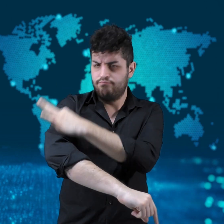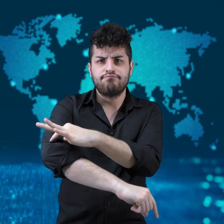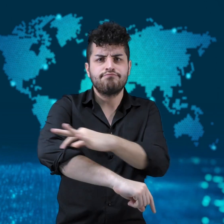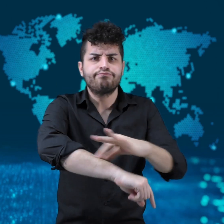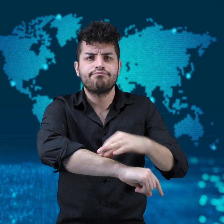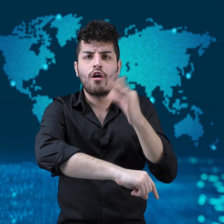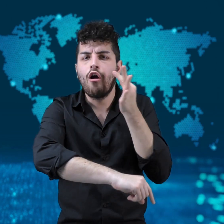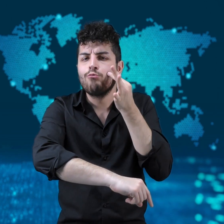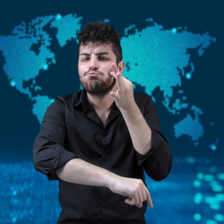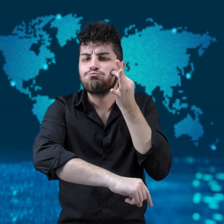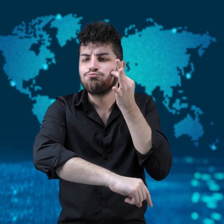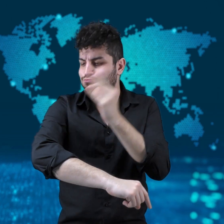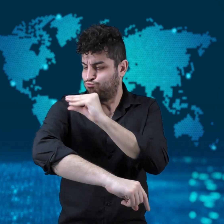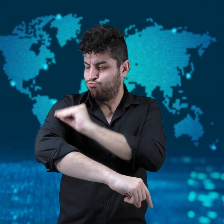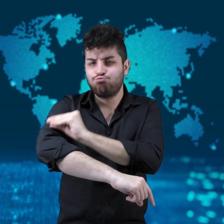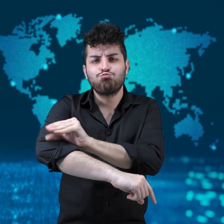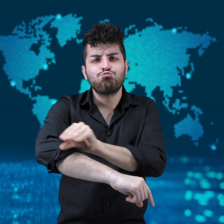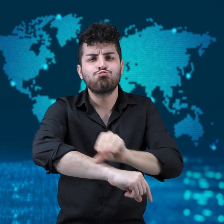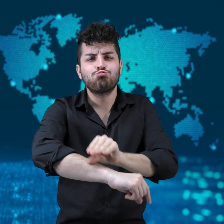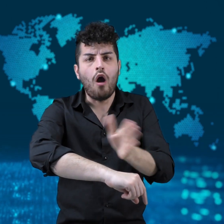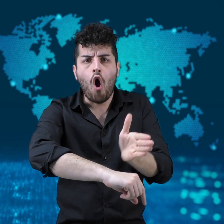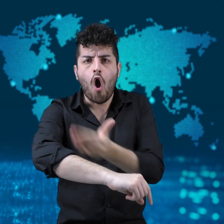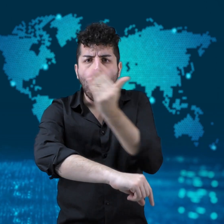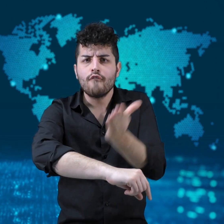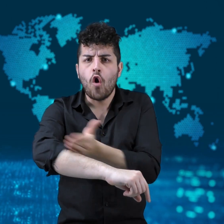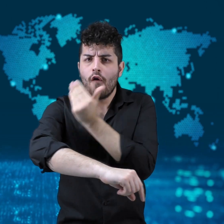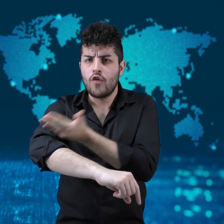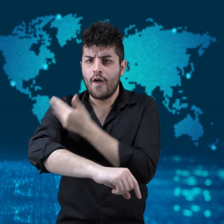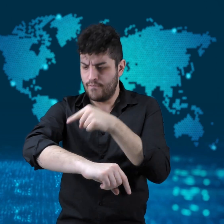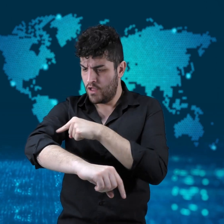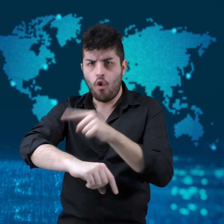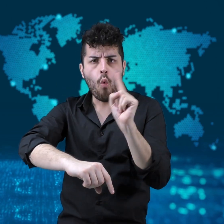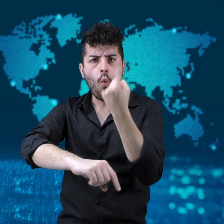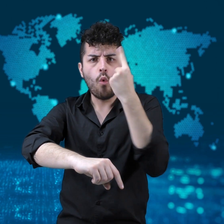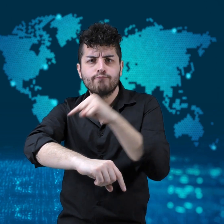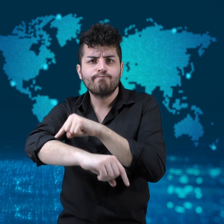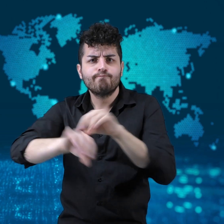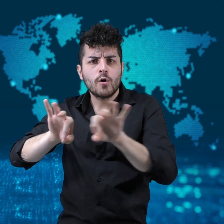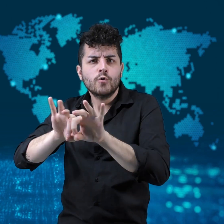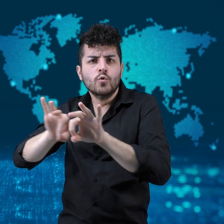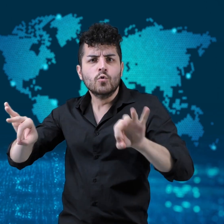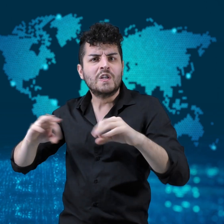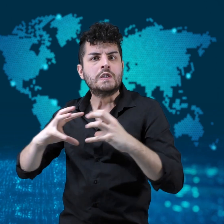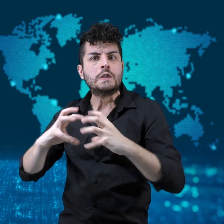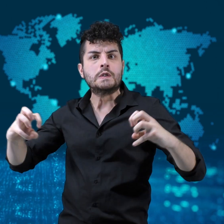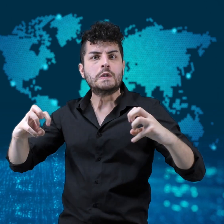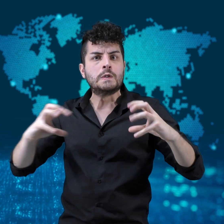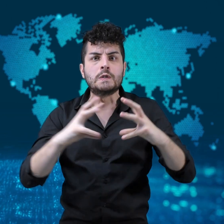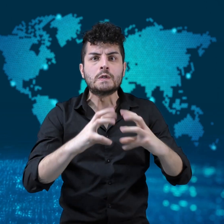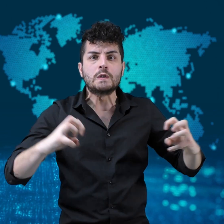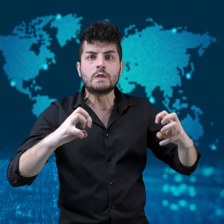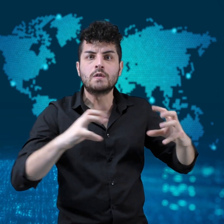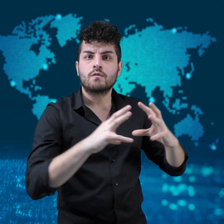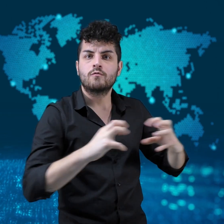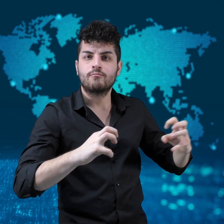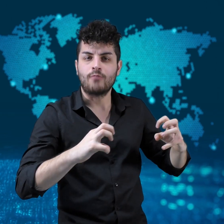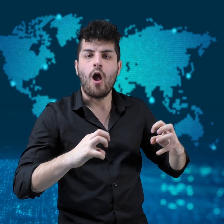as well as bones that had been scraped off their flesh.